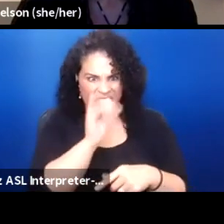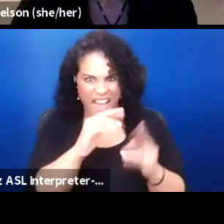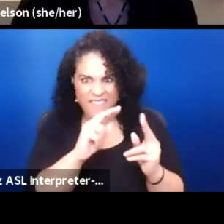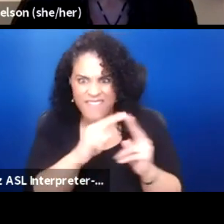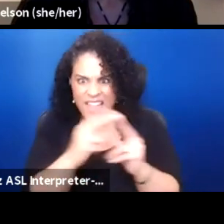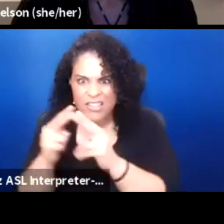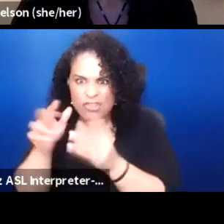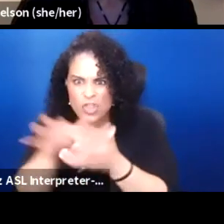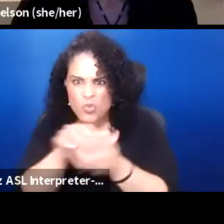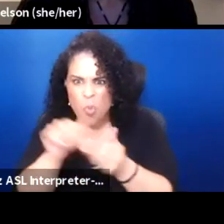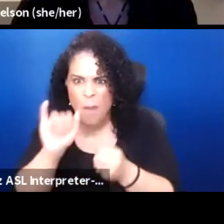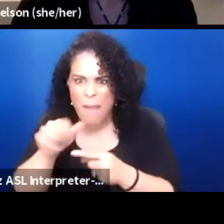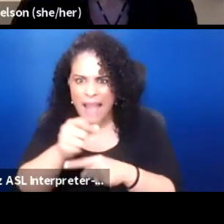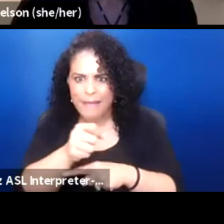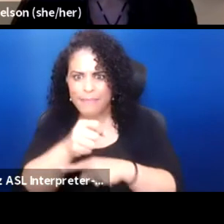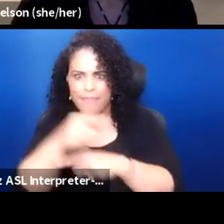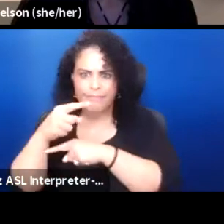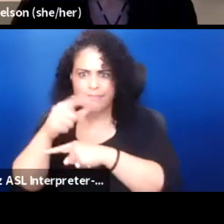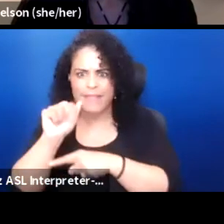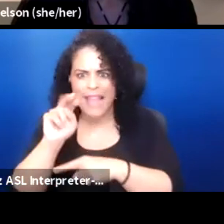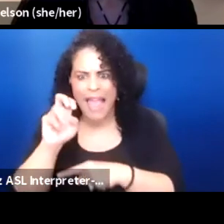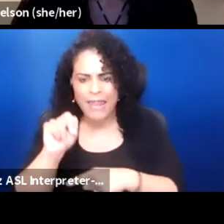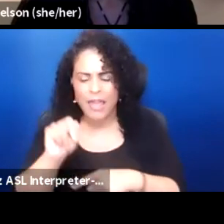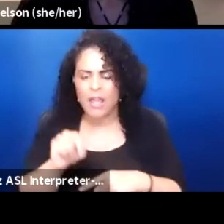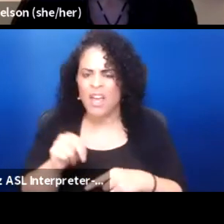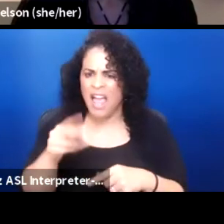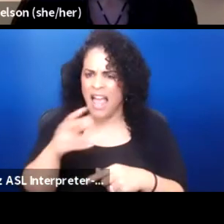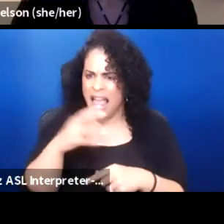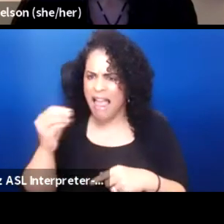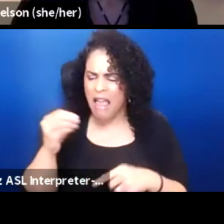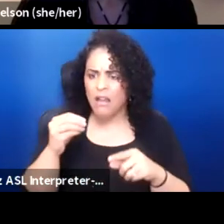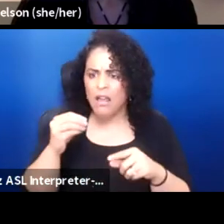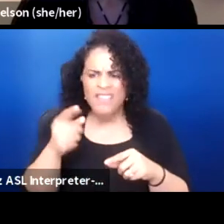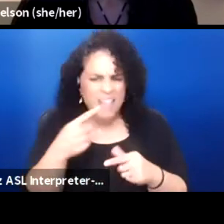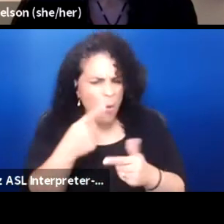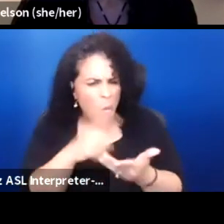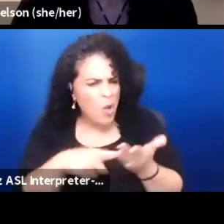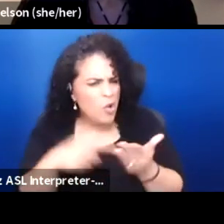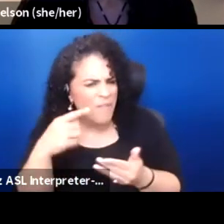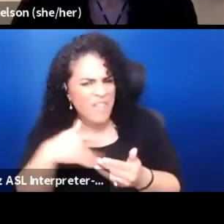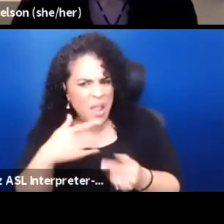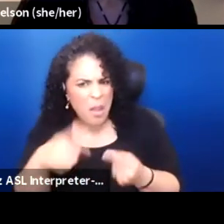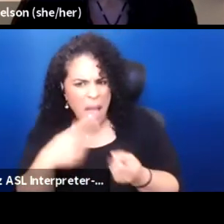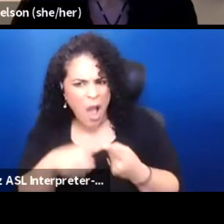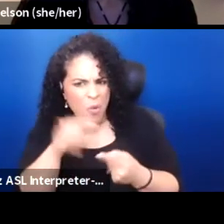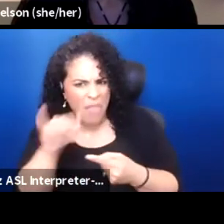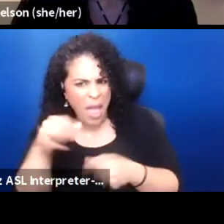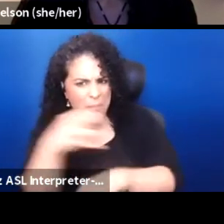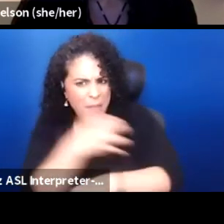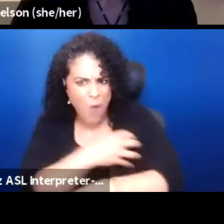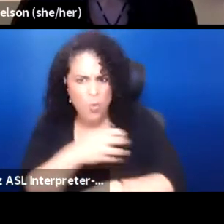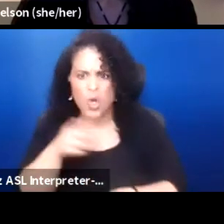what did they think of that display of power? And the native people response was, that was an impressive display of power there,